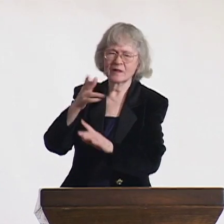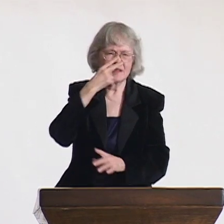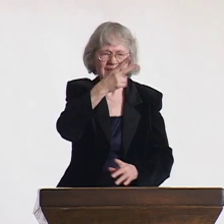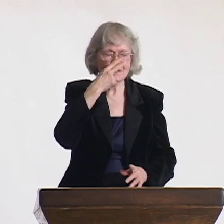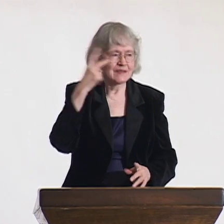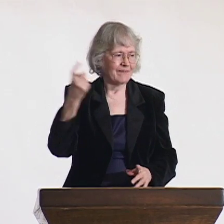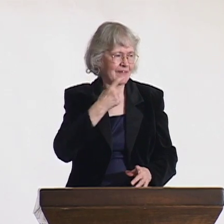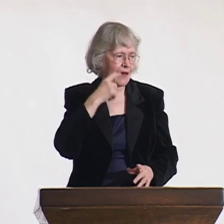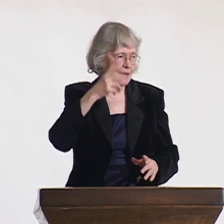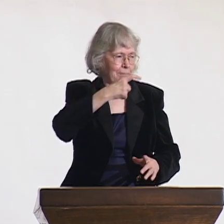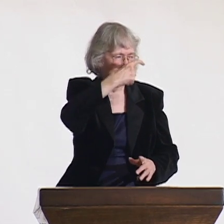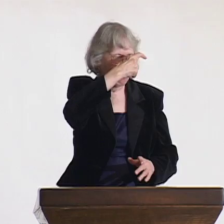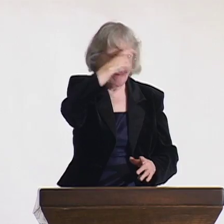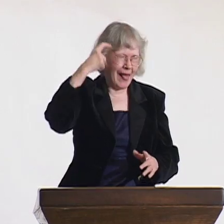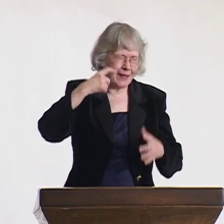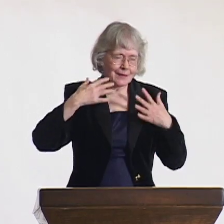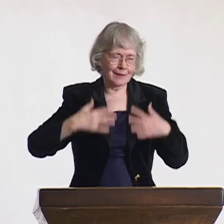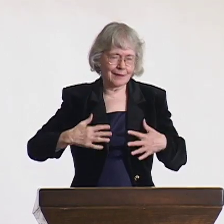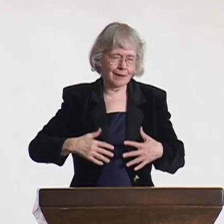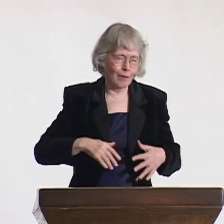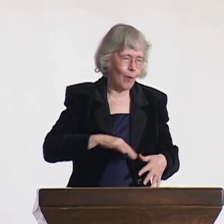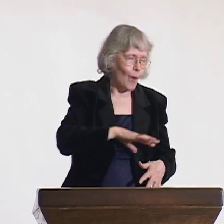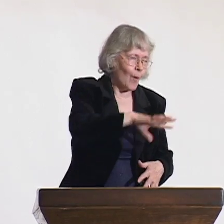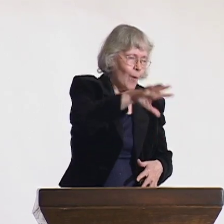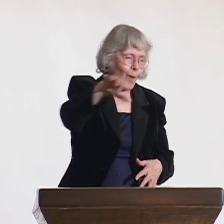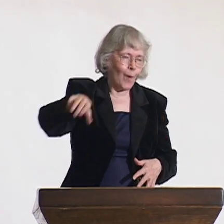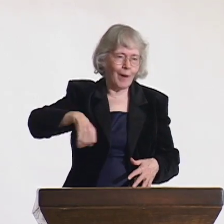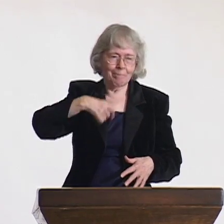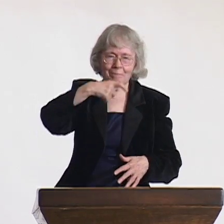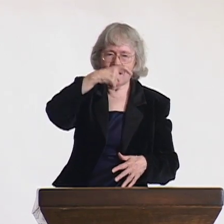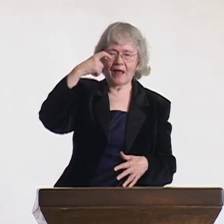In Finland, what we wear for graduation ceremonies is all black.